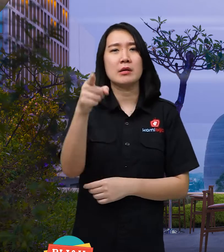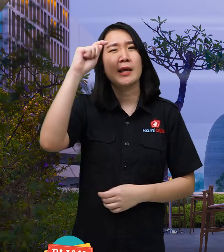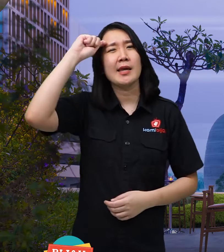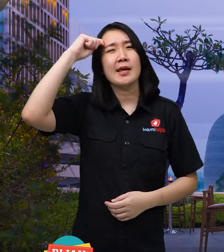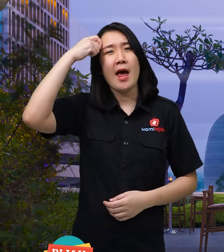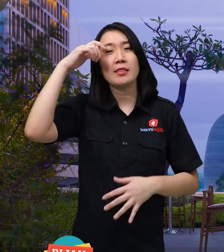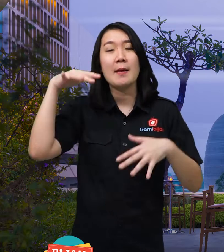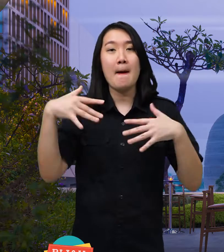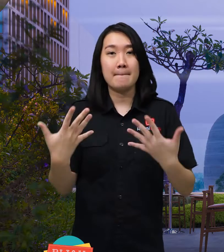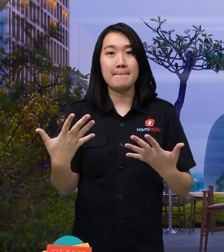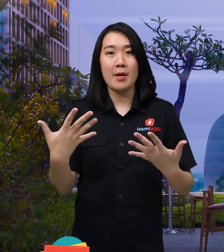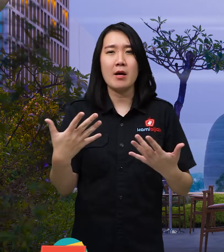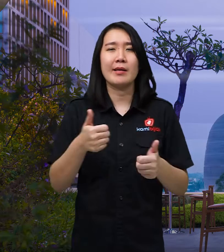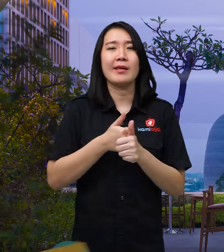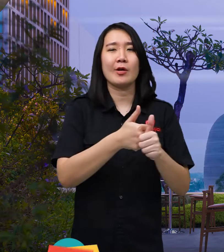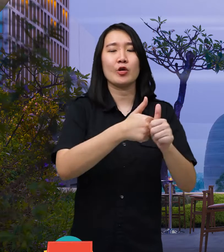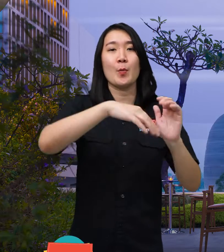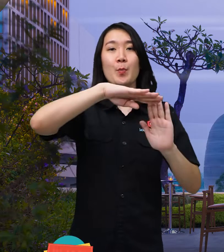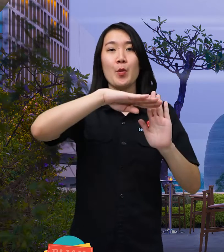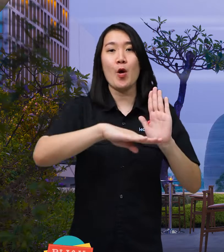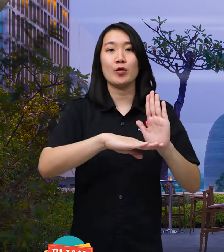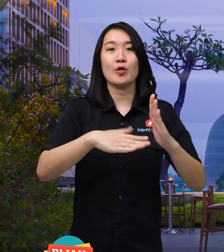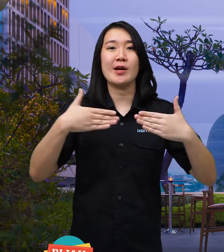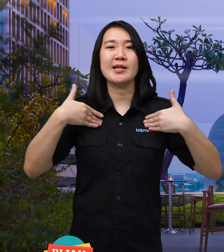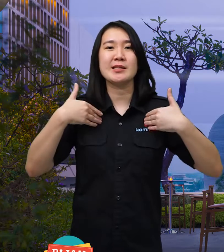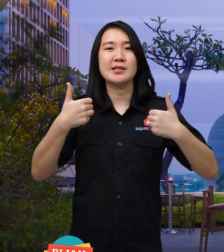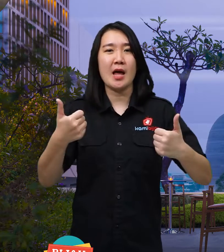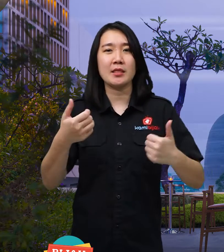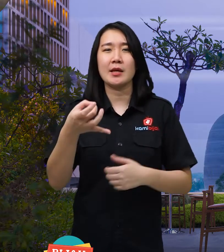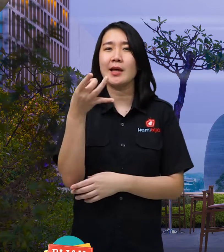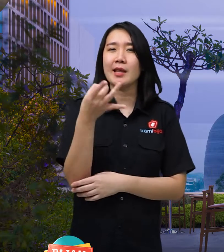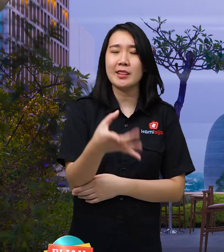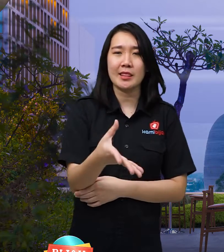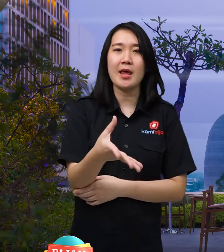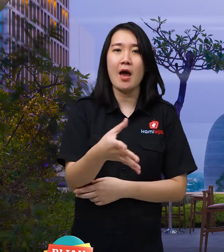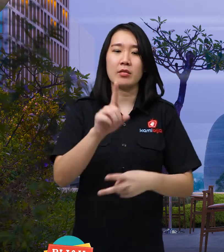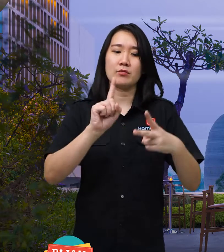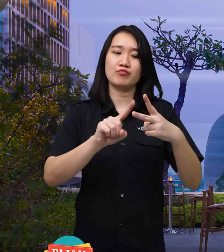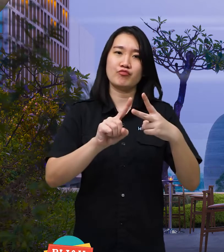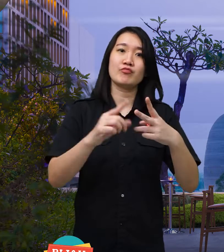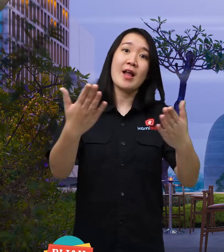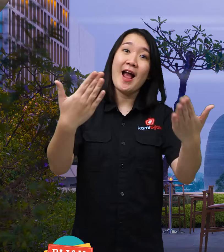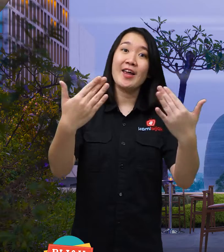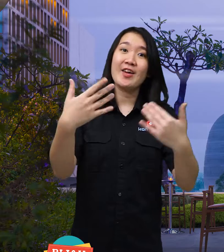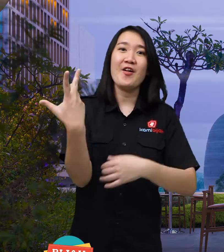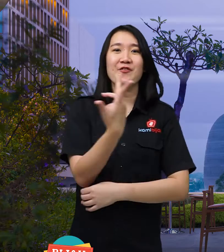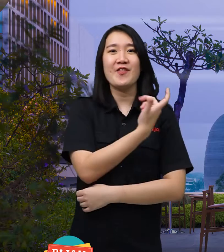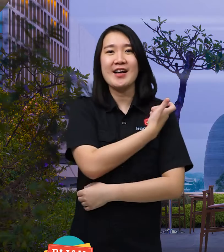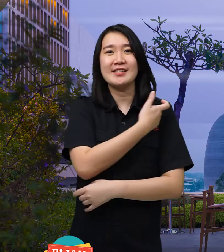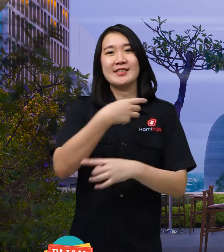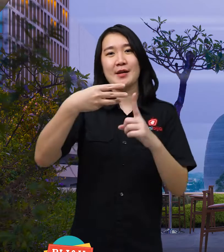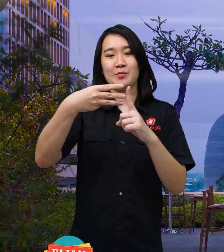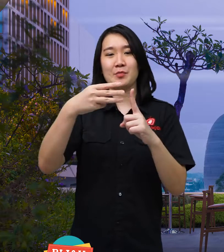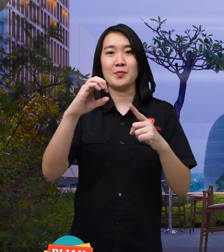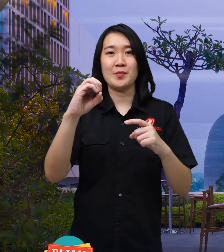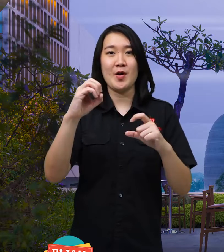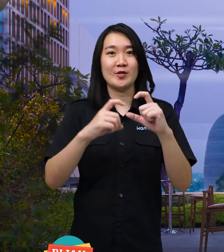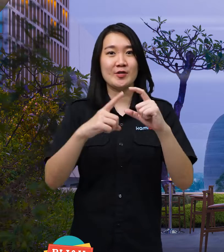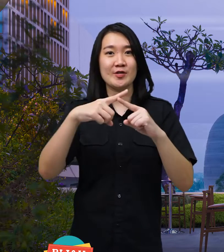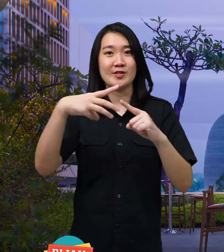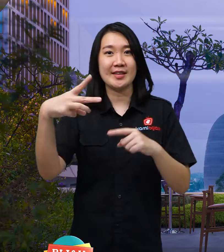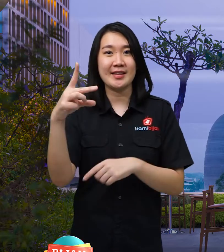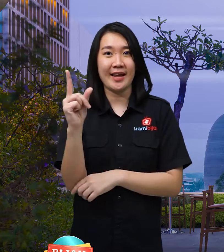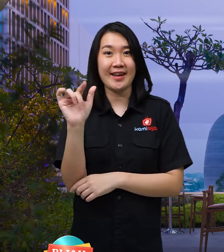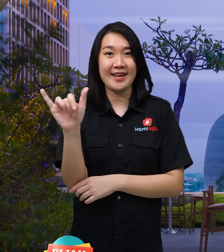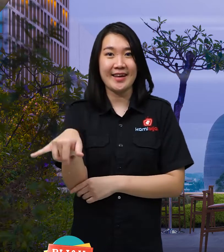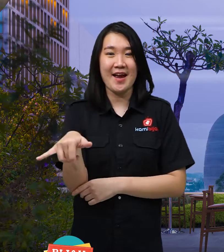Remember you guys still obey the health protocols strictly and immediately booster vaccine yes.